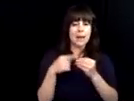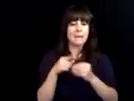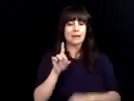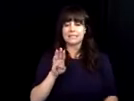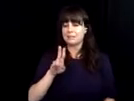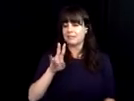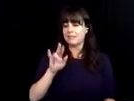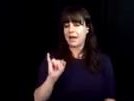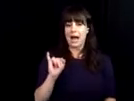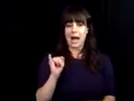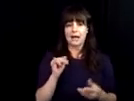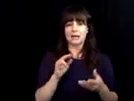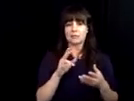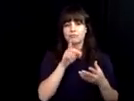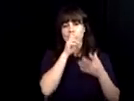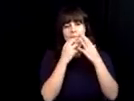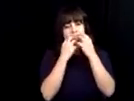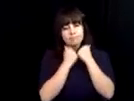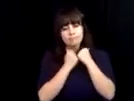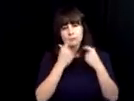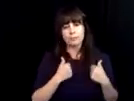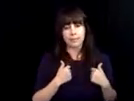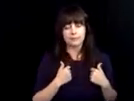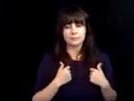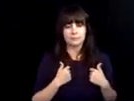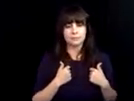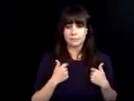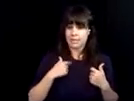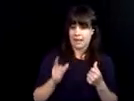Diane Carson and I am happy to speak